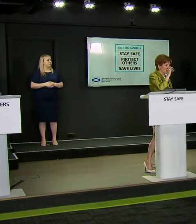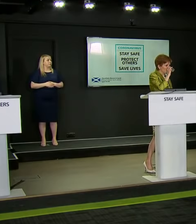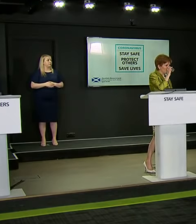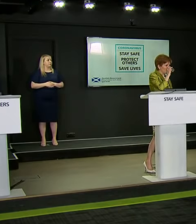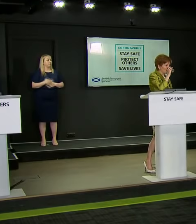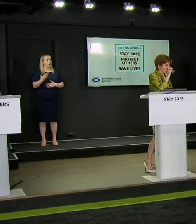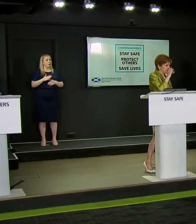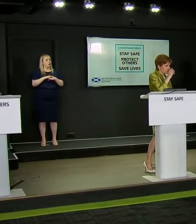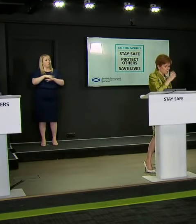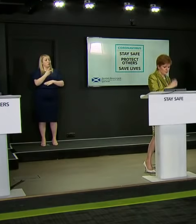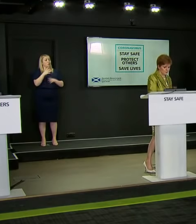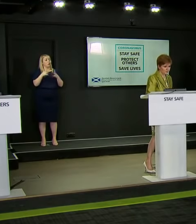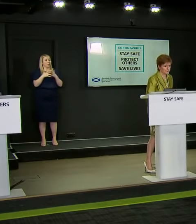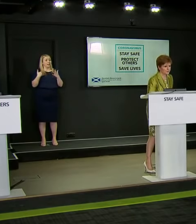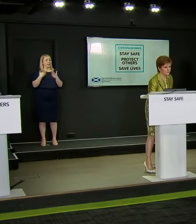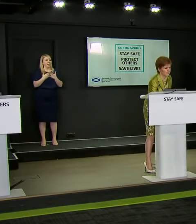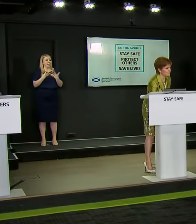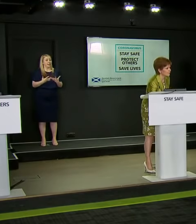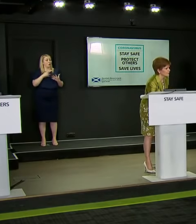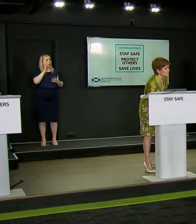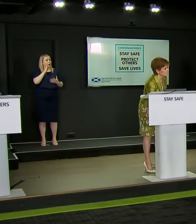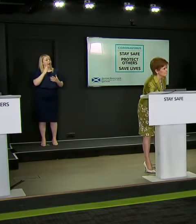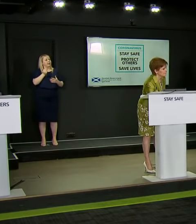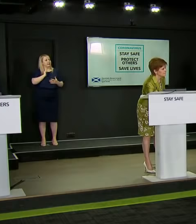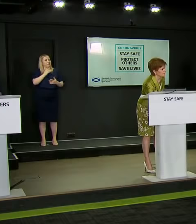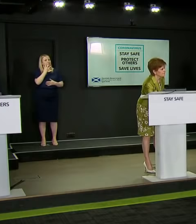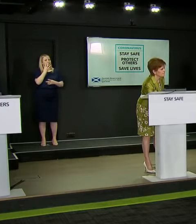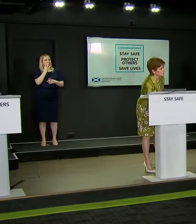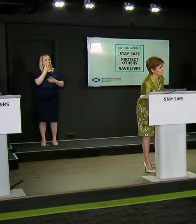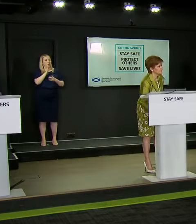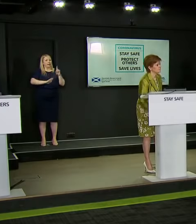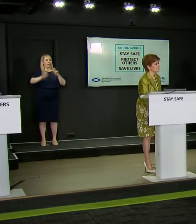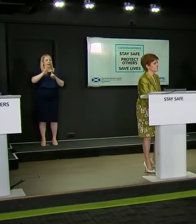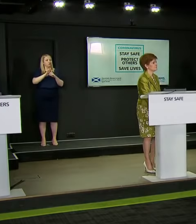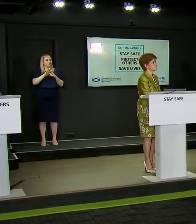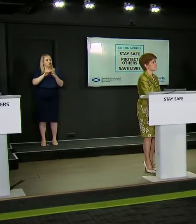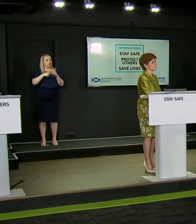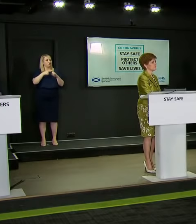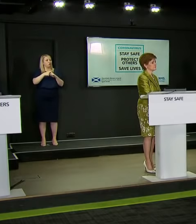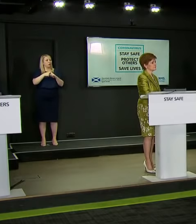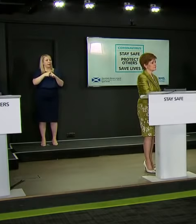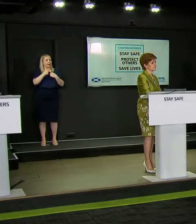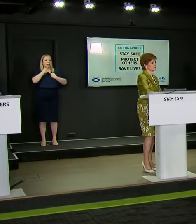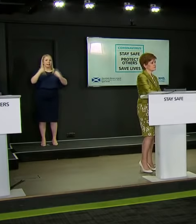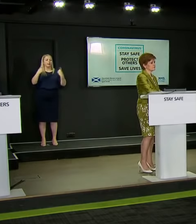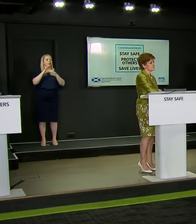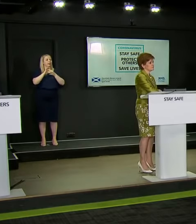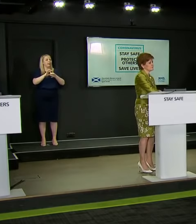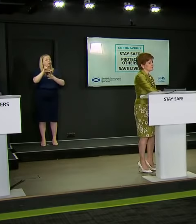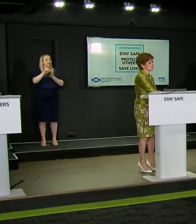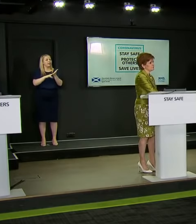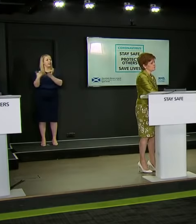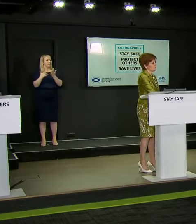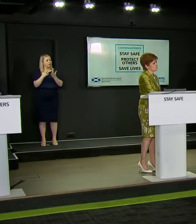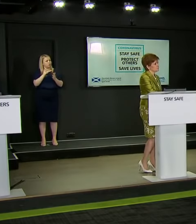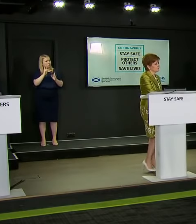different angle, you say these are robust and credible, but across National 5, Higher, and Advanced Higher, they are actually the highest figures we've seen in five years across